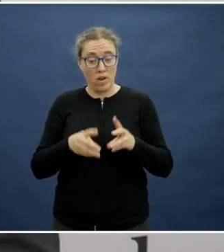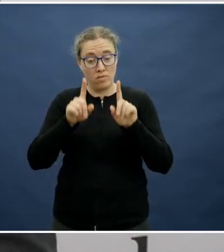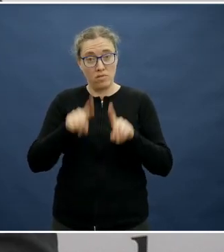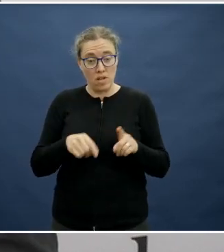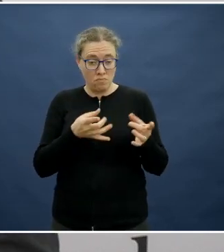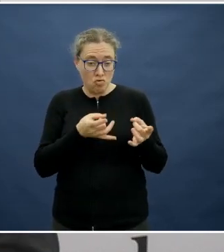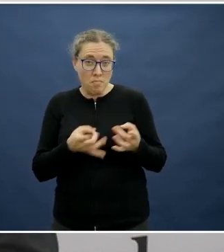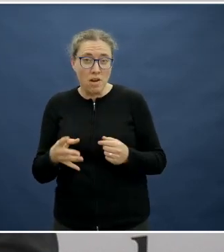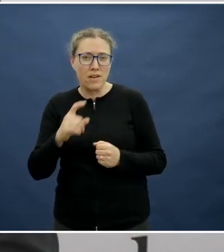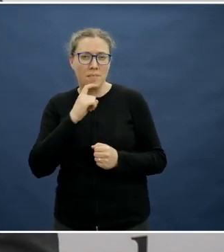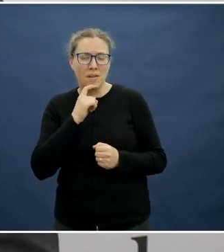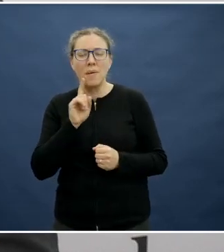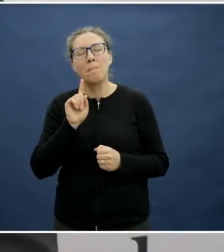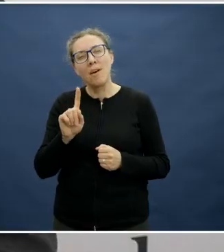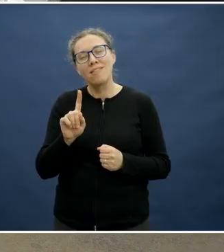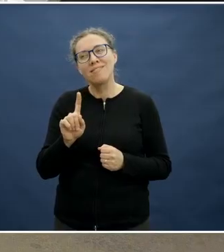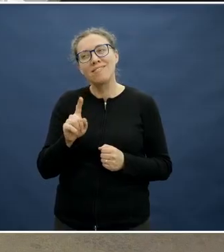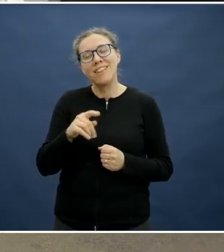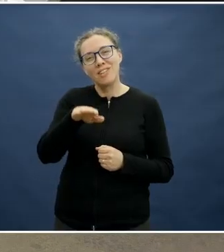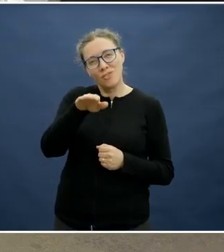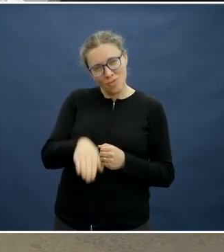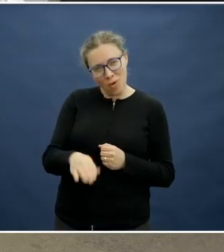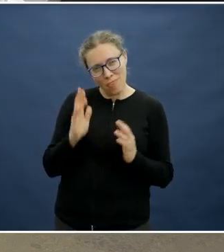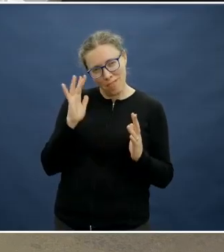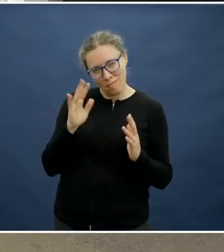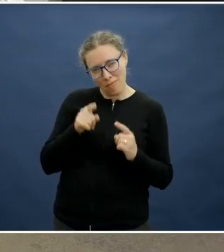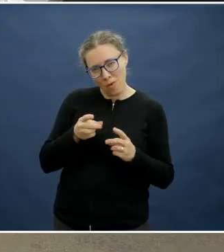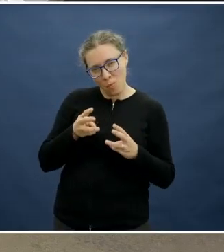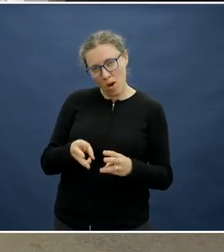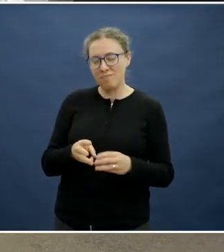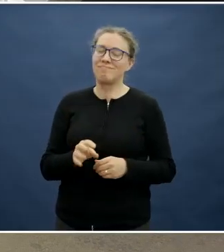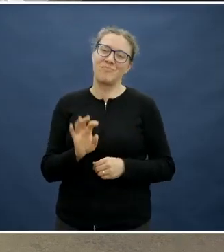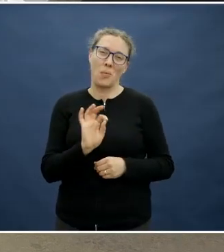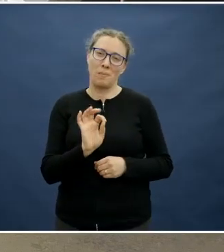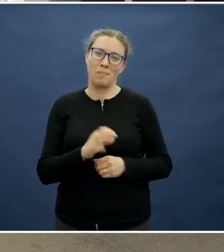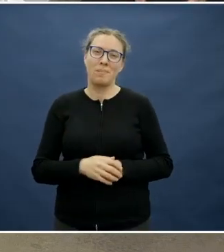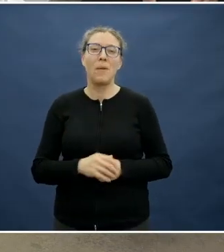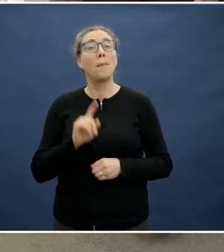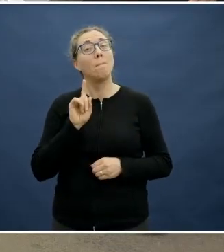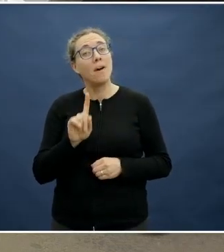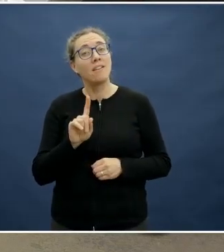But do kids think like that in terms of packing their own lunch box? Well, probably not. But I think that's a good point.